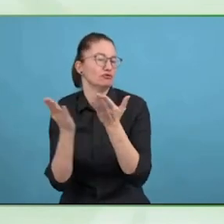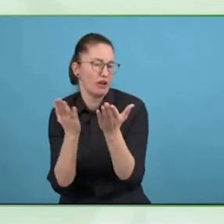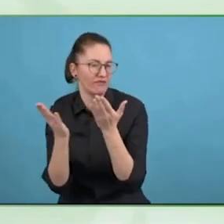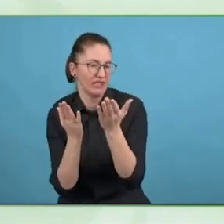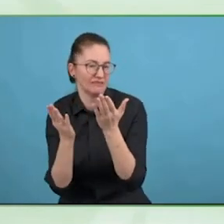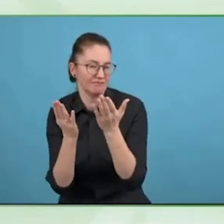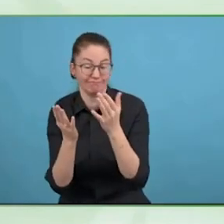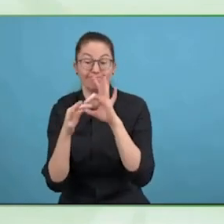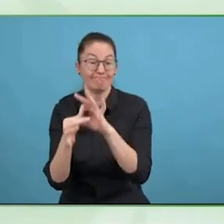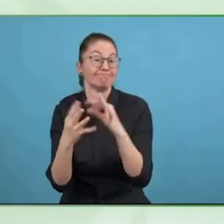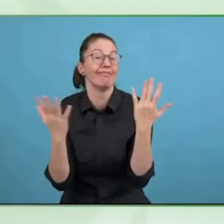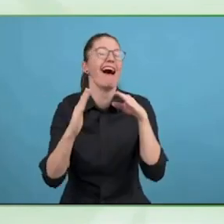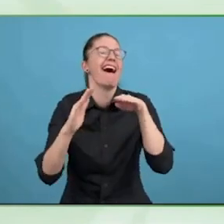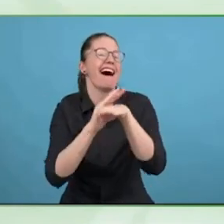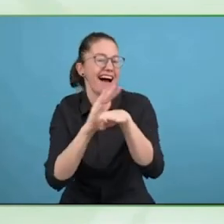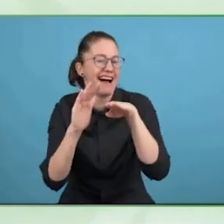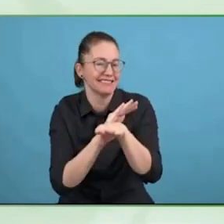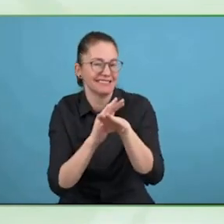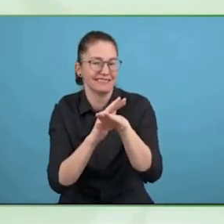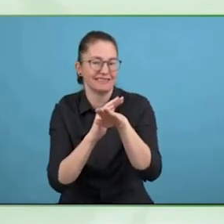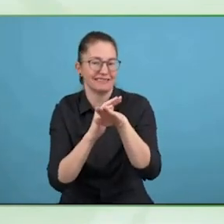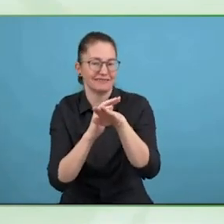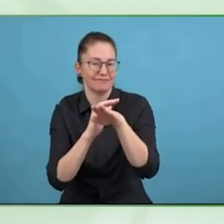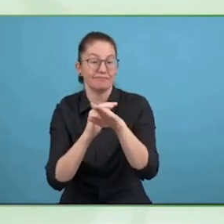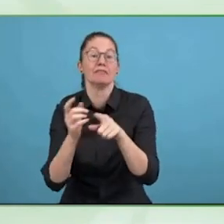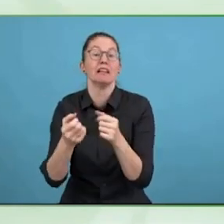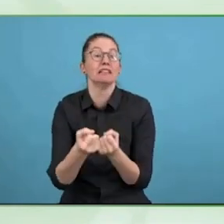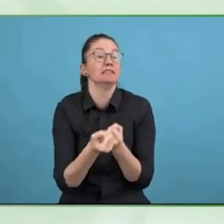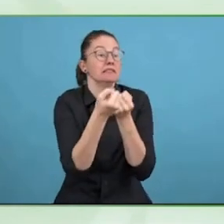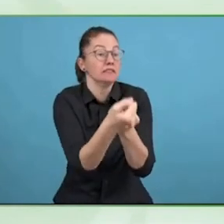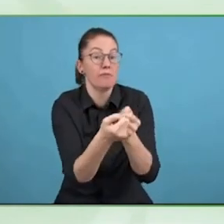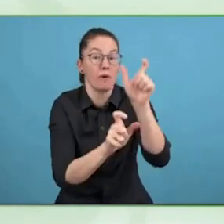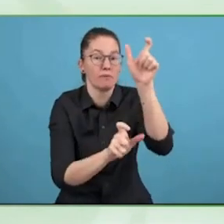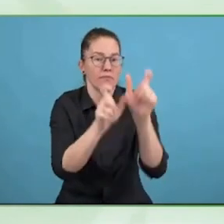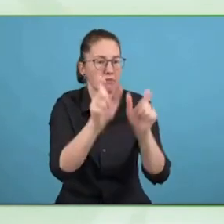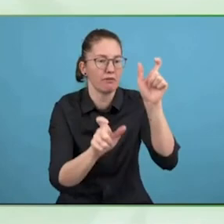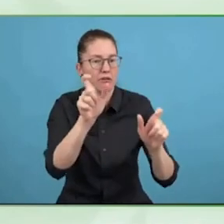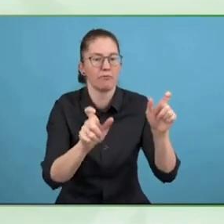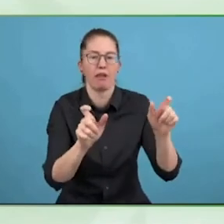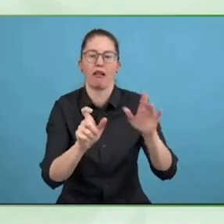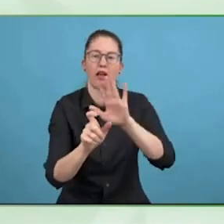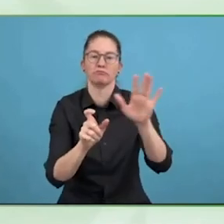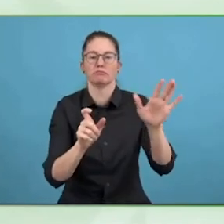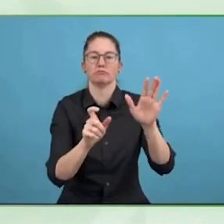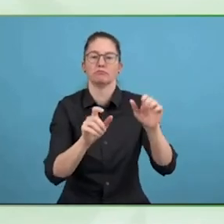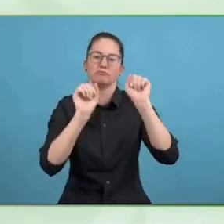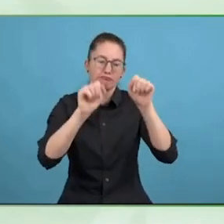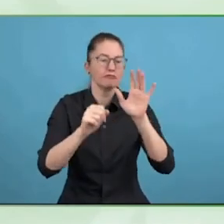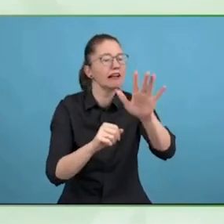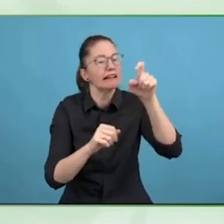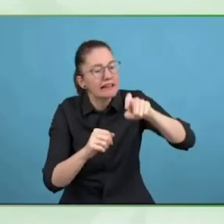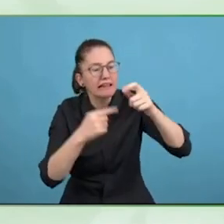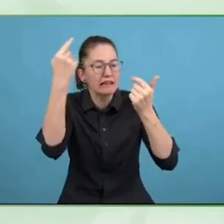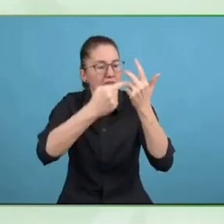There is a lot of good practice out there. There are 80 centres that work with multidiscipline teams. We have specialists.